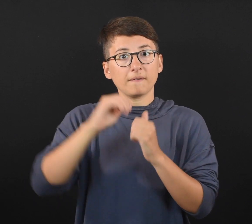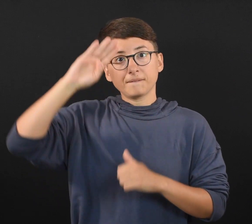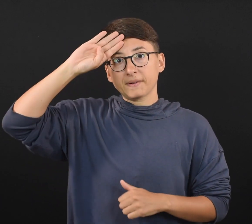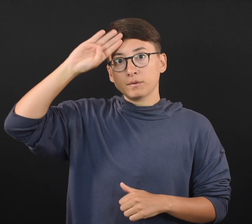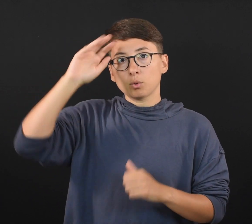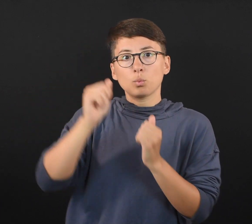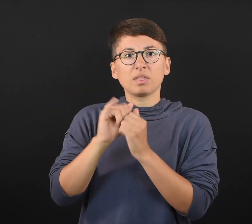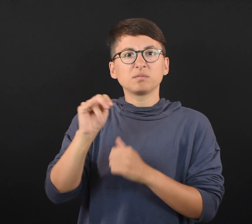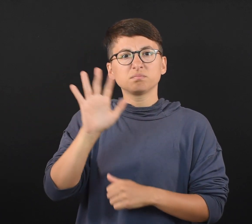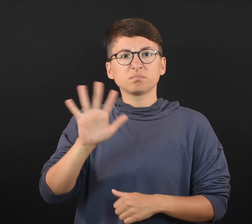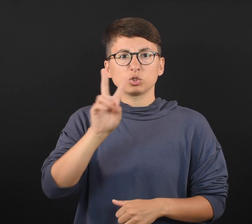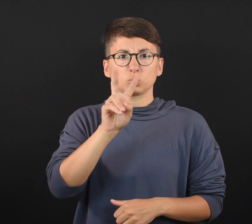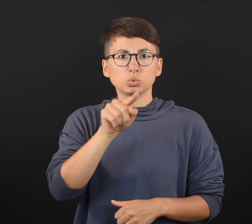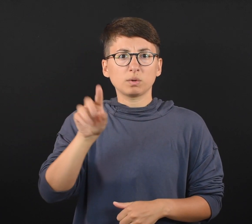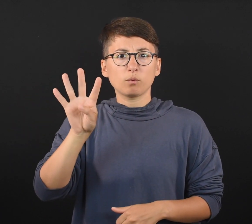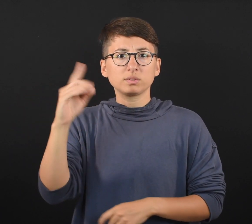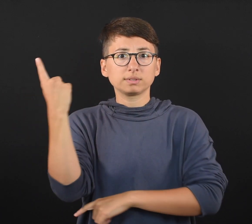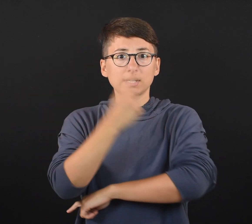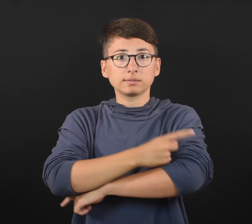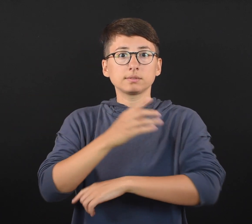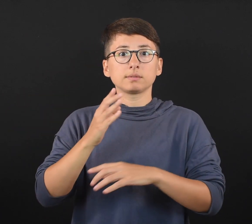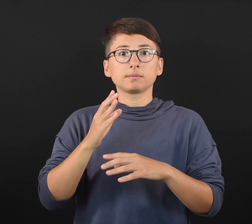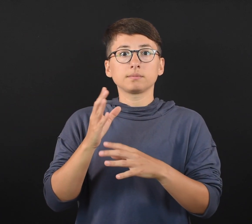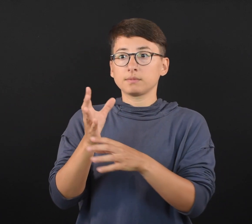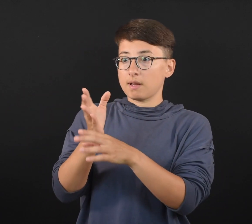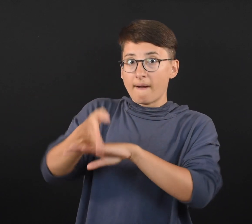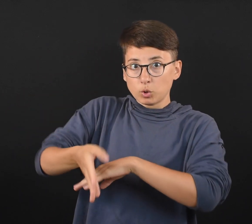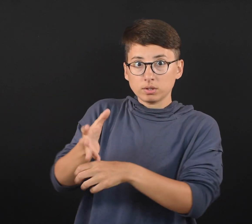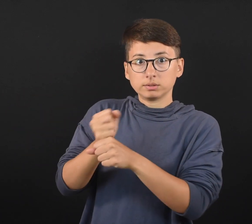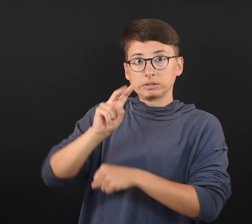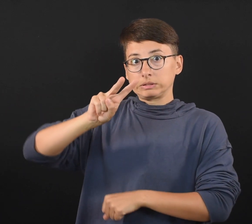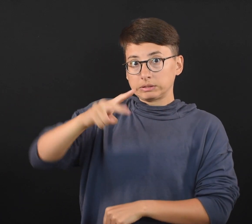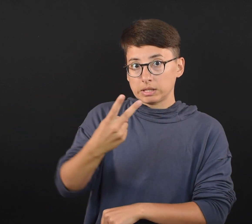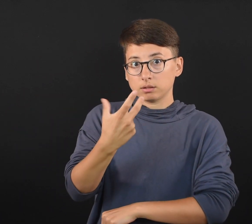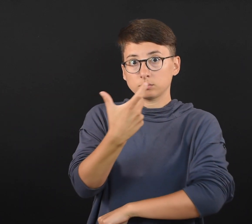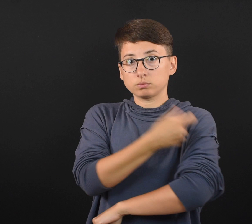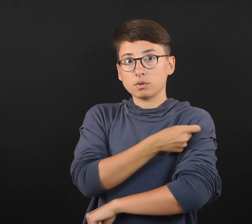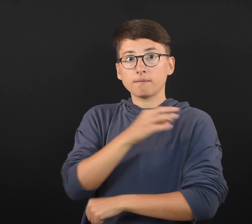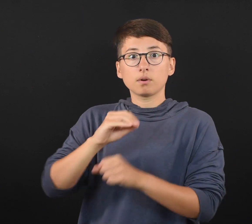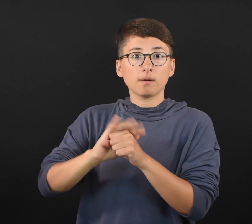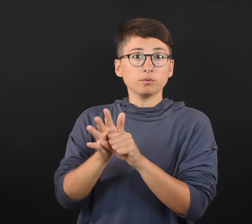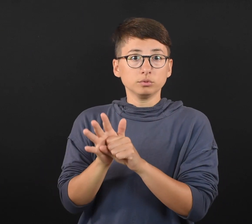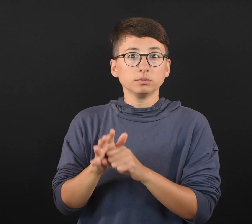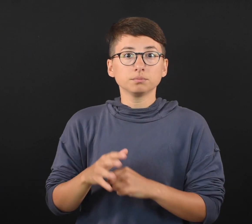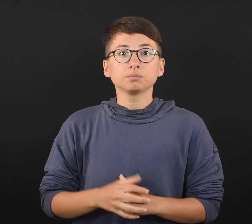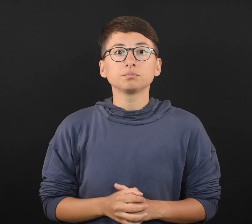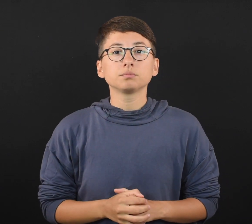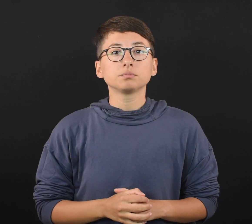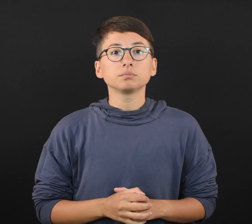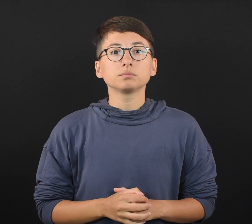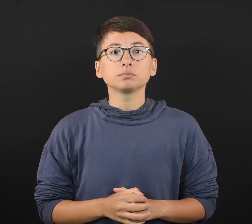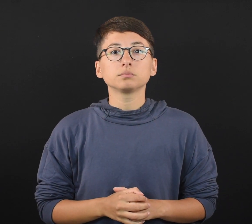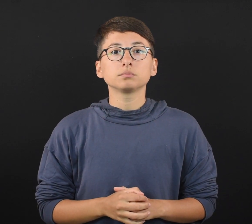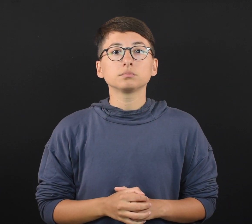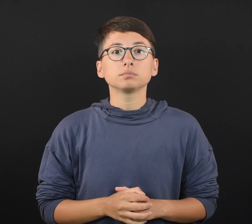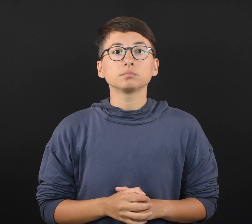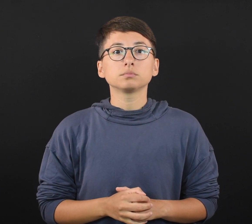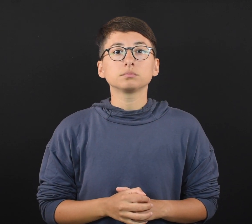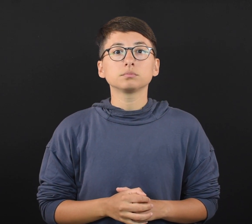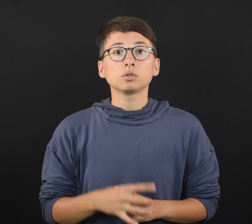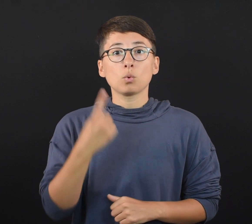within two to four days of receiving their second dose of a COVID-19 vaccine.